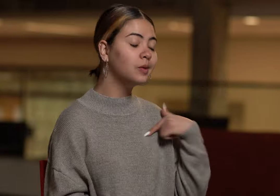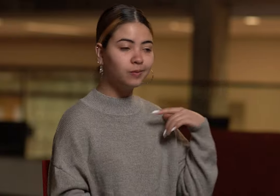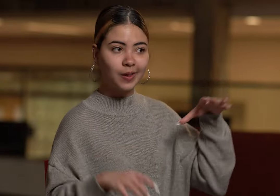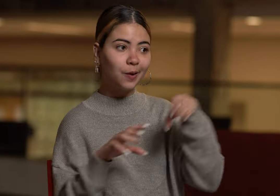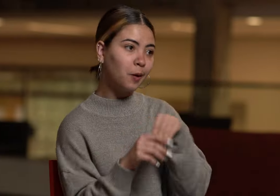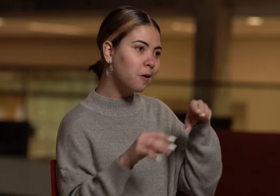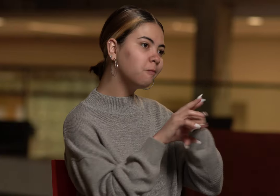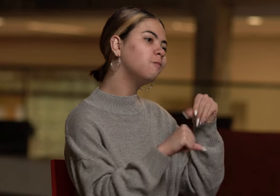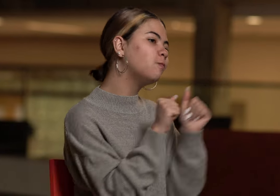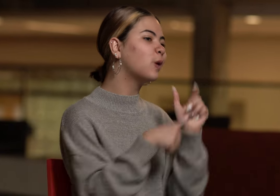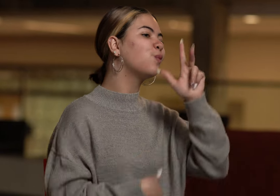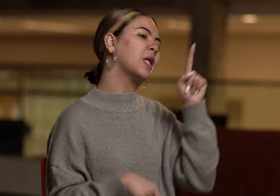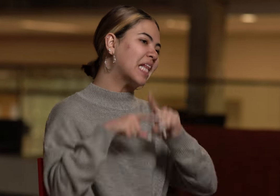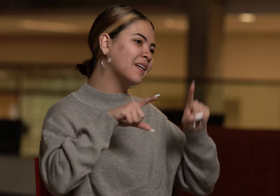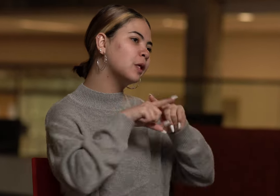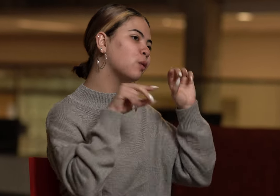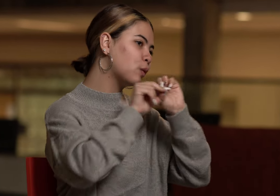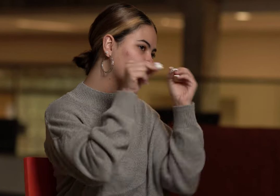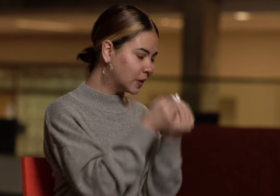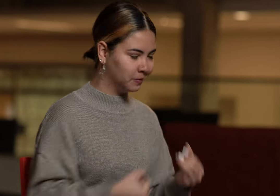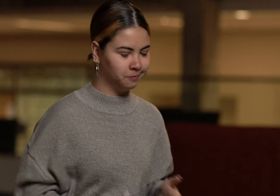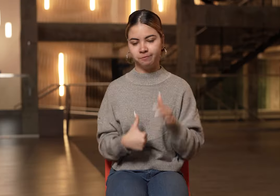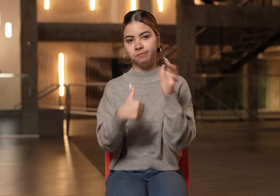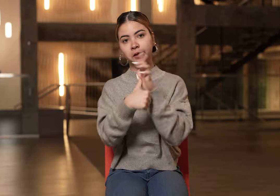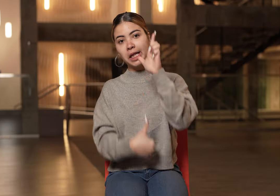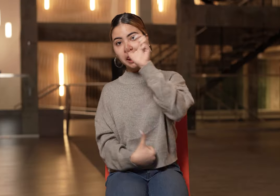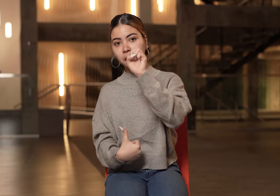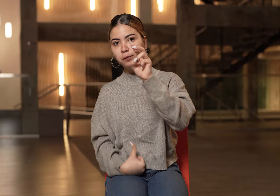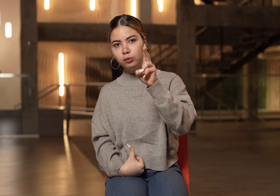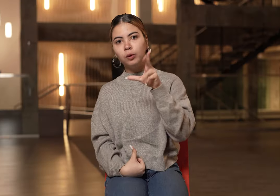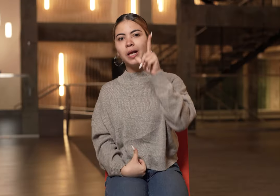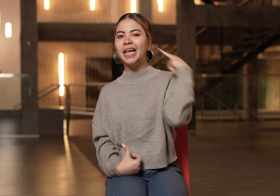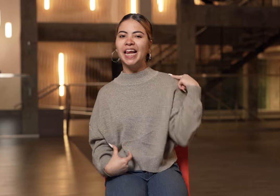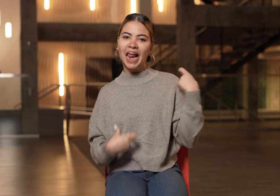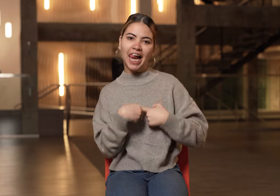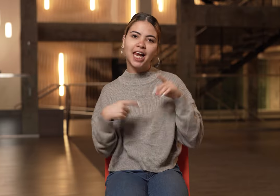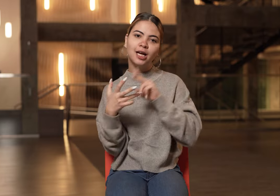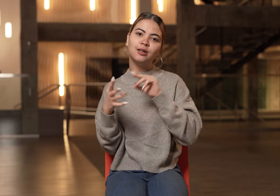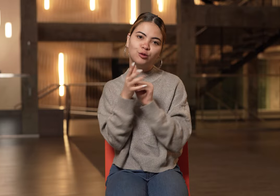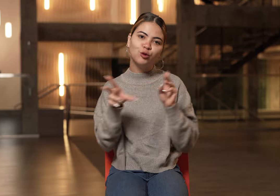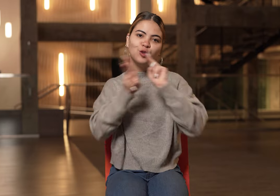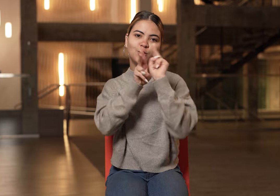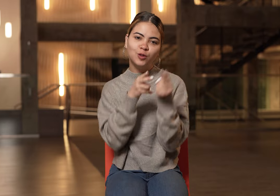I am involved with three different organizations here: LSU: Latinx Student Union,